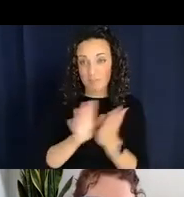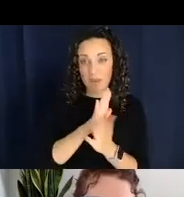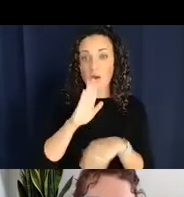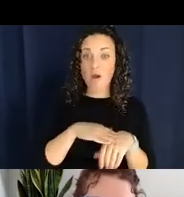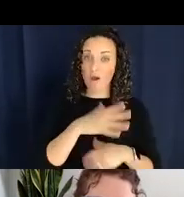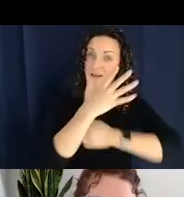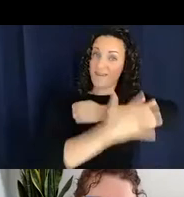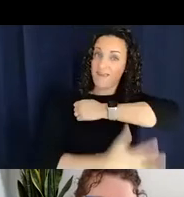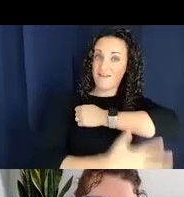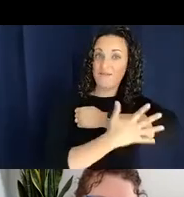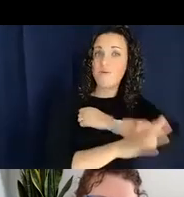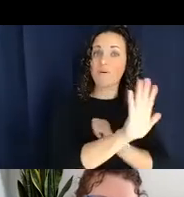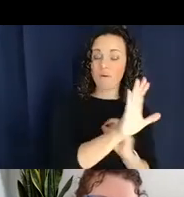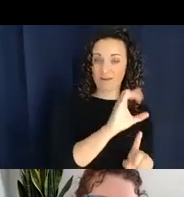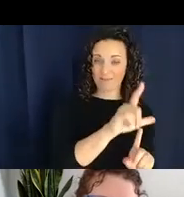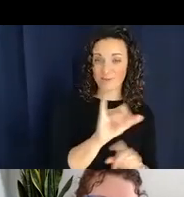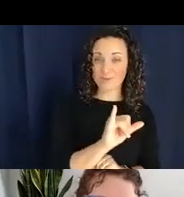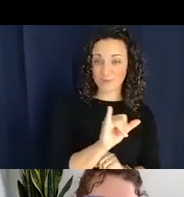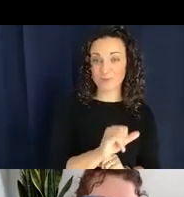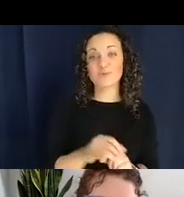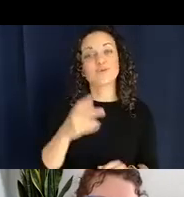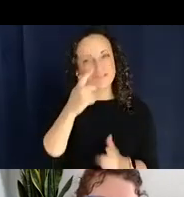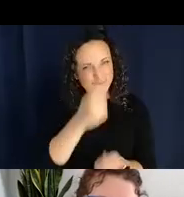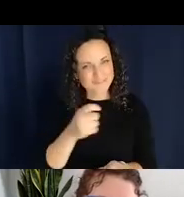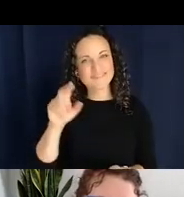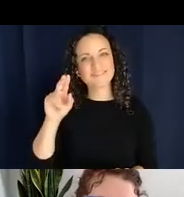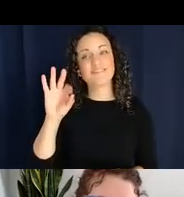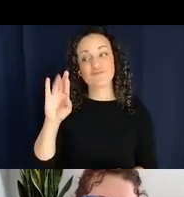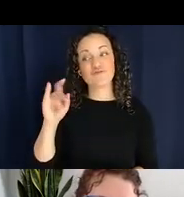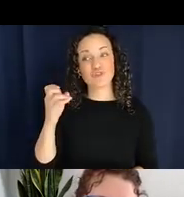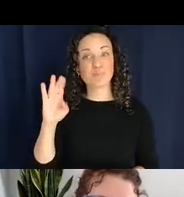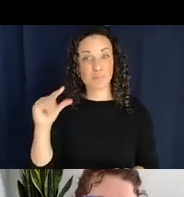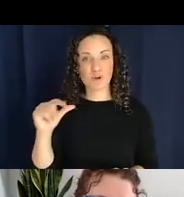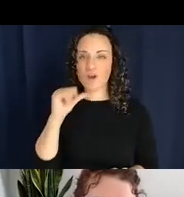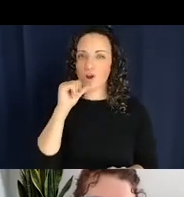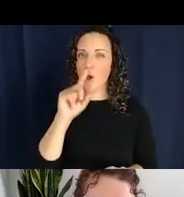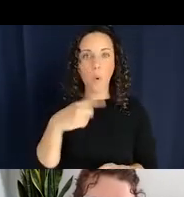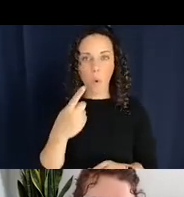she did not only write on Navajo but also on ASL at the same time, at least within the